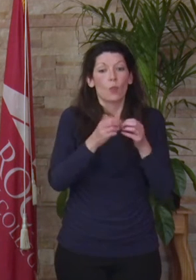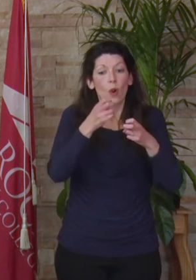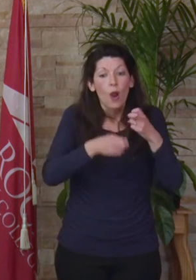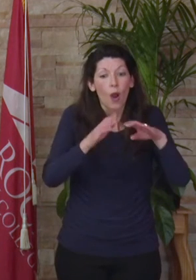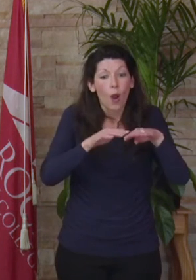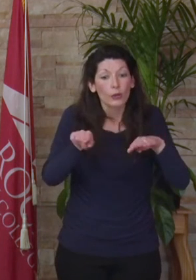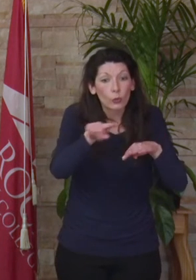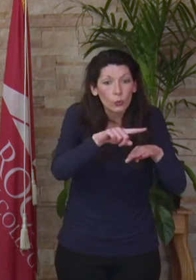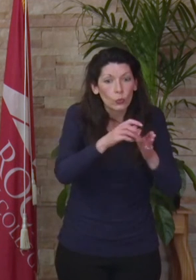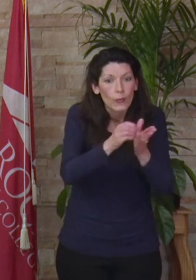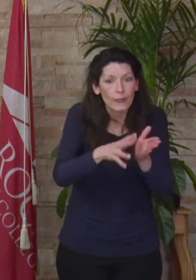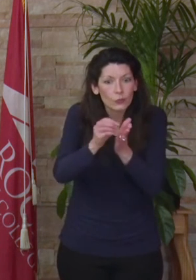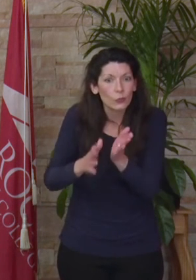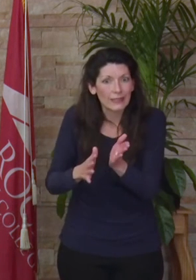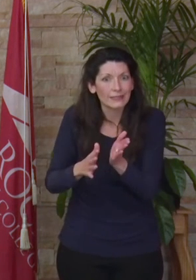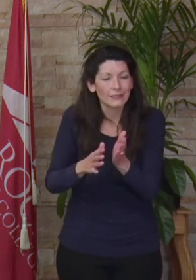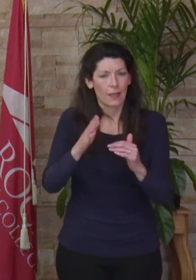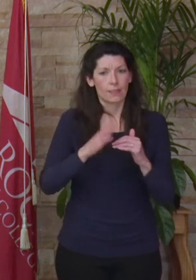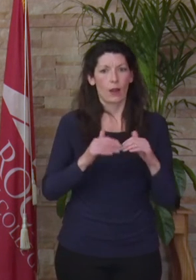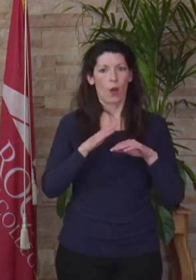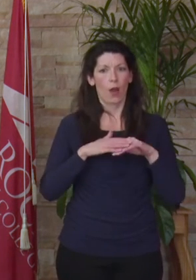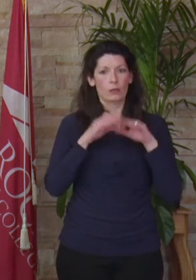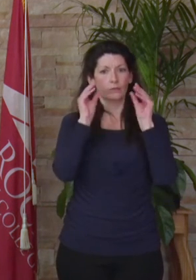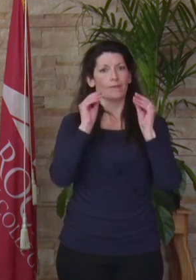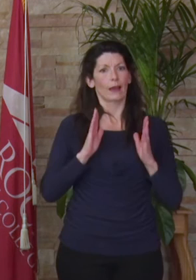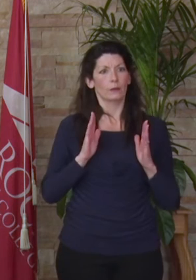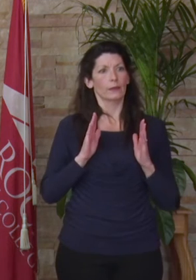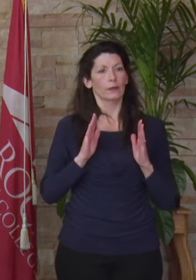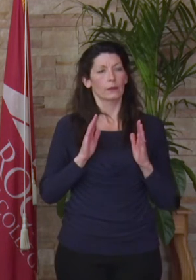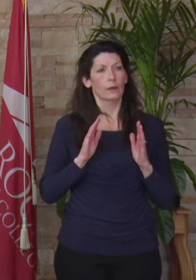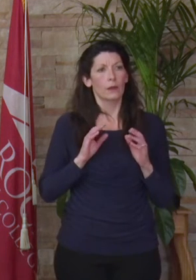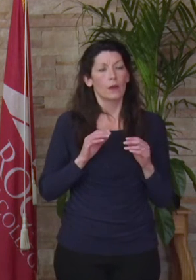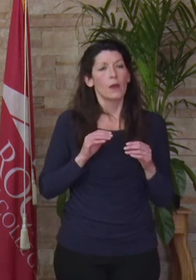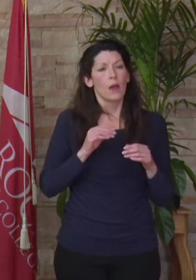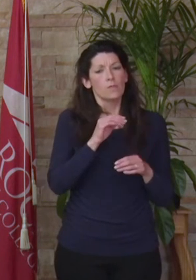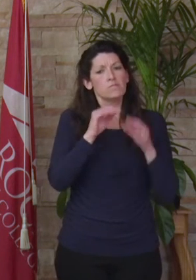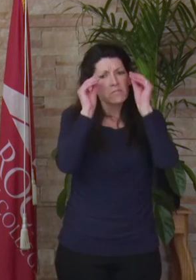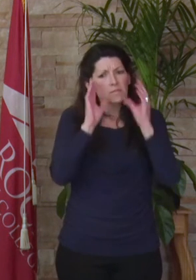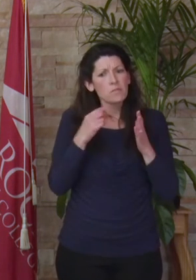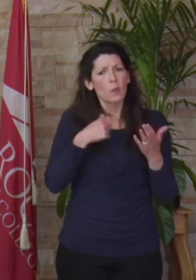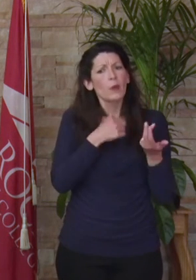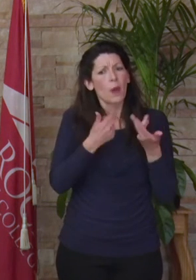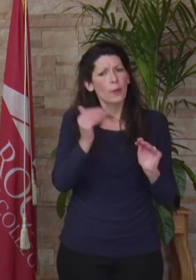our students, then they were on the faculty. As faculty, we knew the material, we only had to adapt